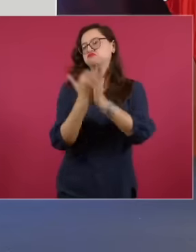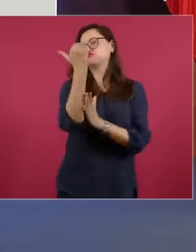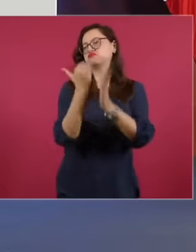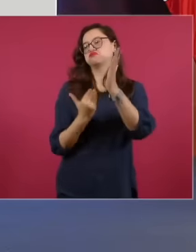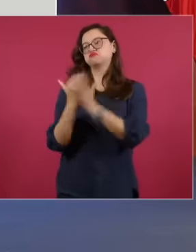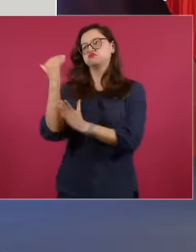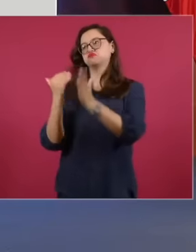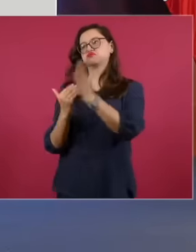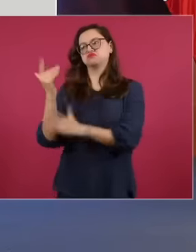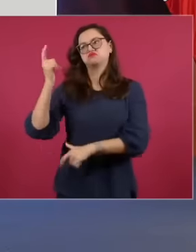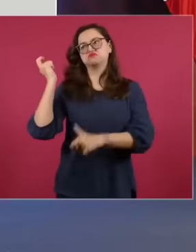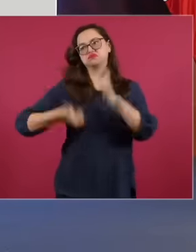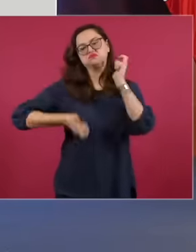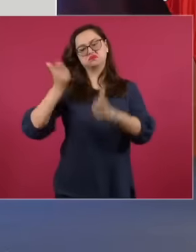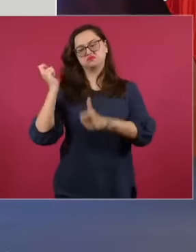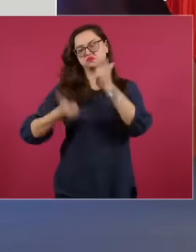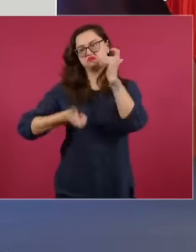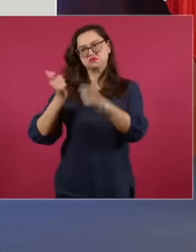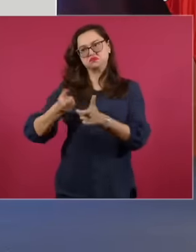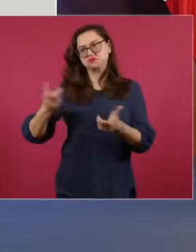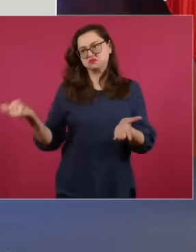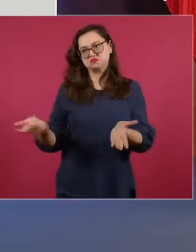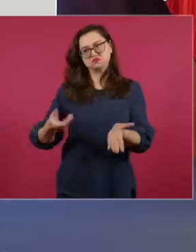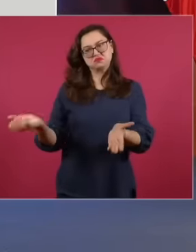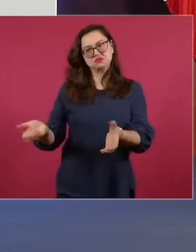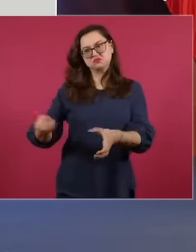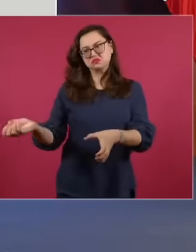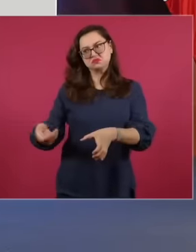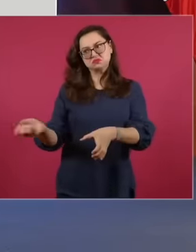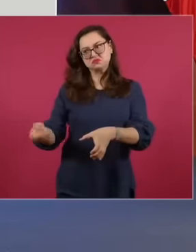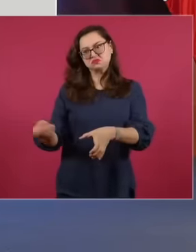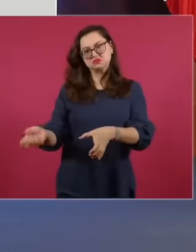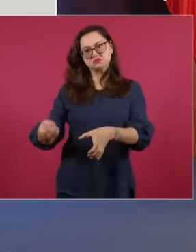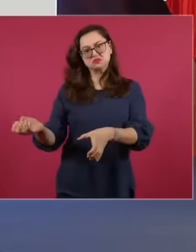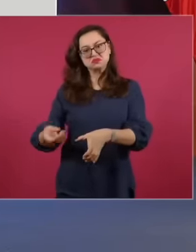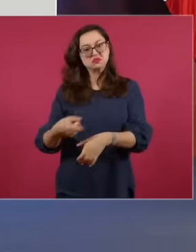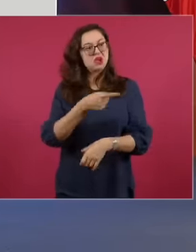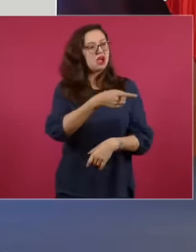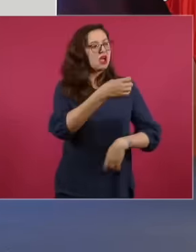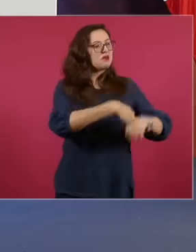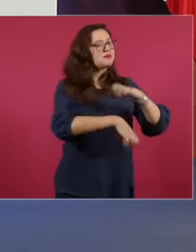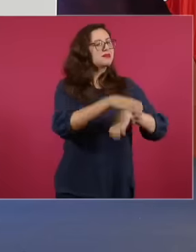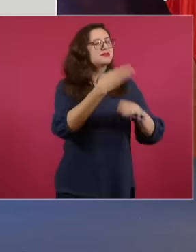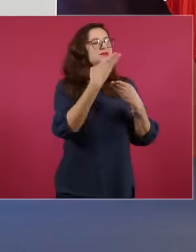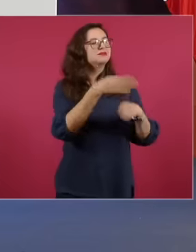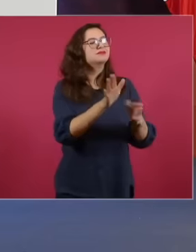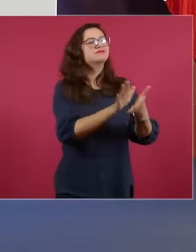fiscal privileges for large companies and banks. The Reform was approved by the